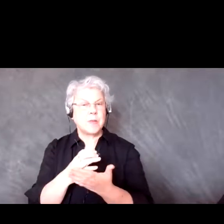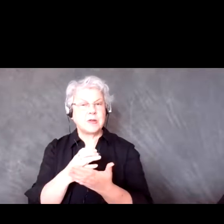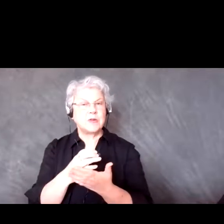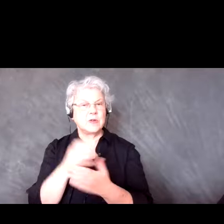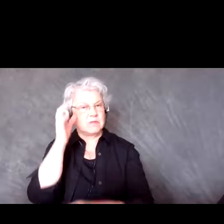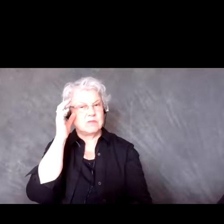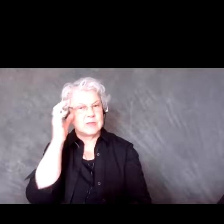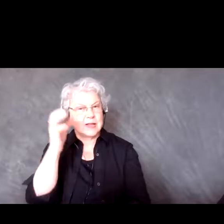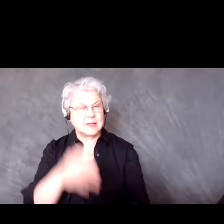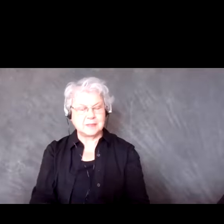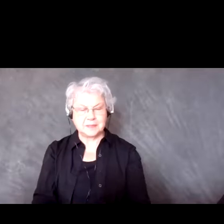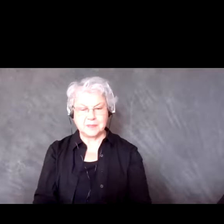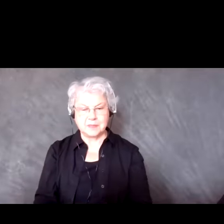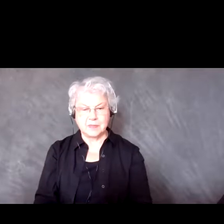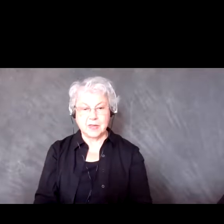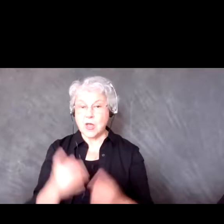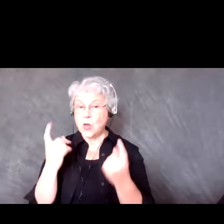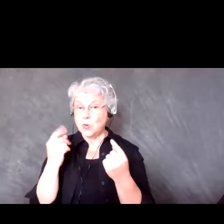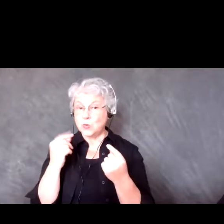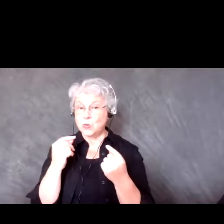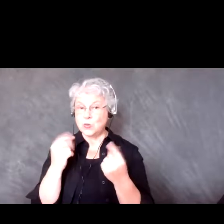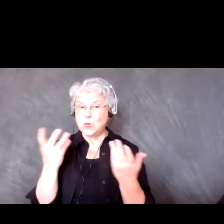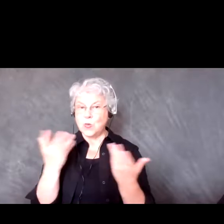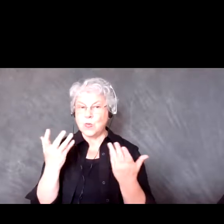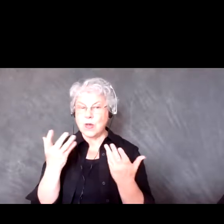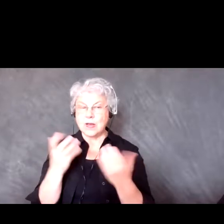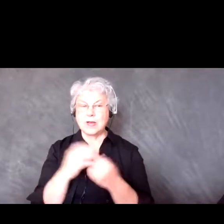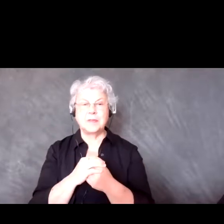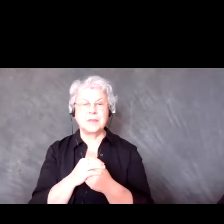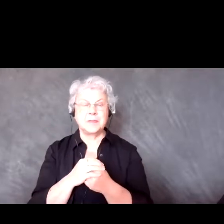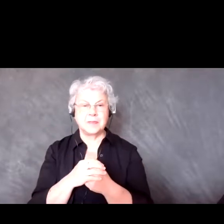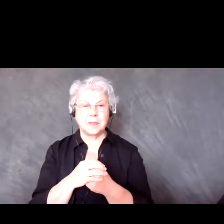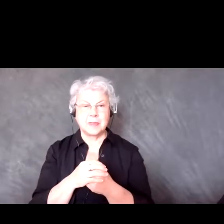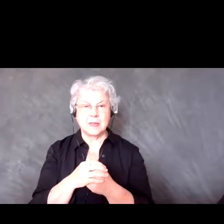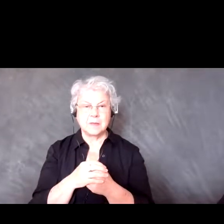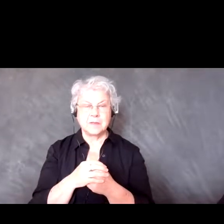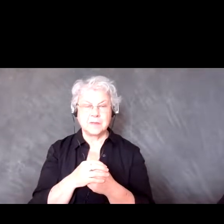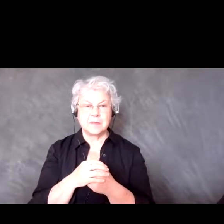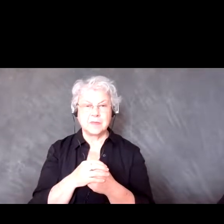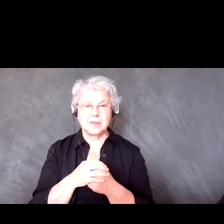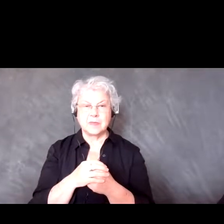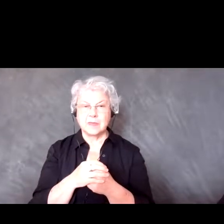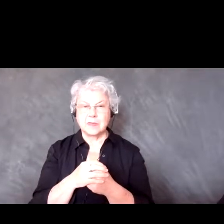The process that I use specifically is called Enowkinwixw and it is a traditional planning